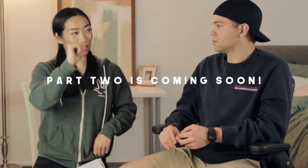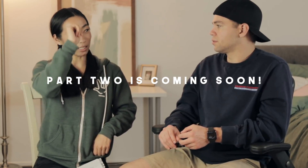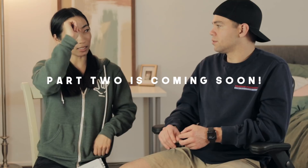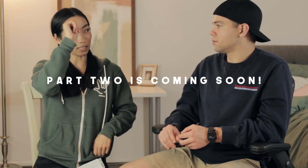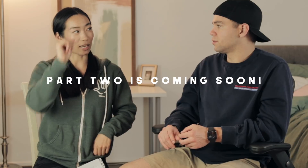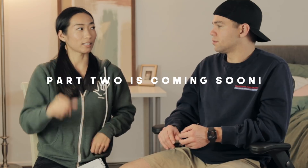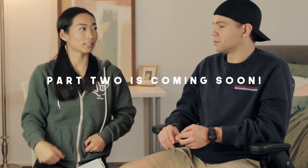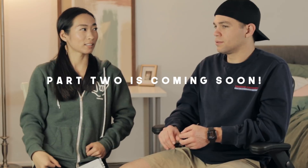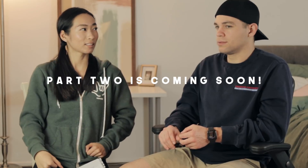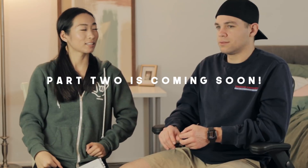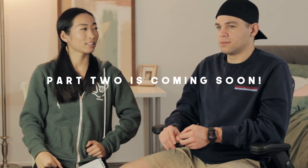or d) India